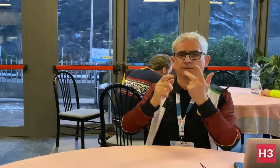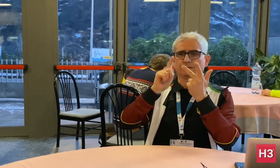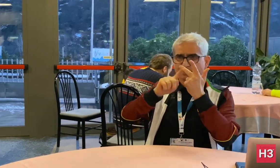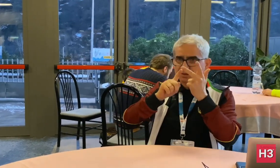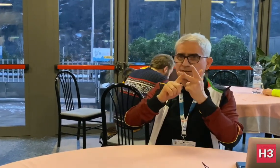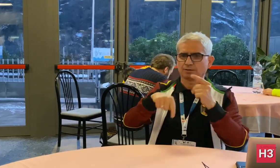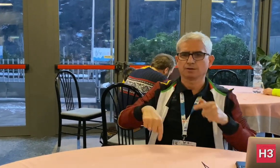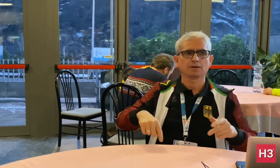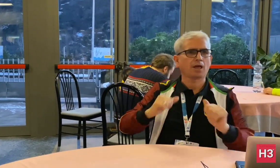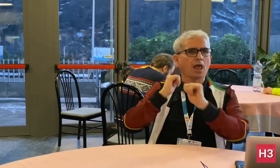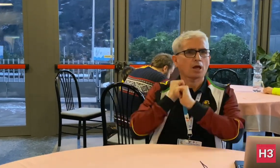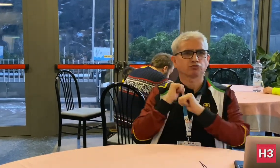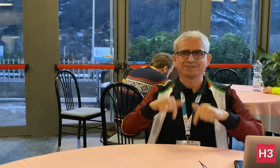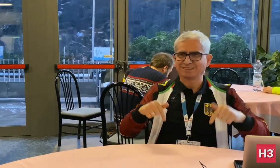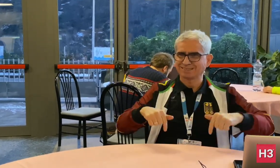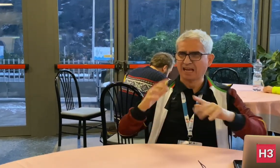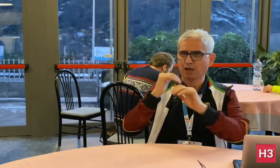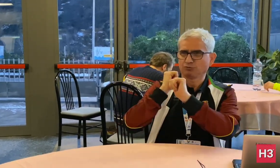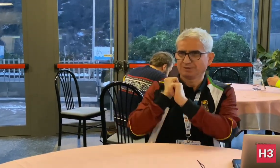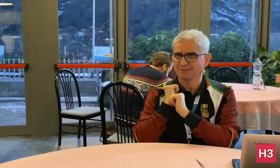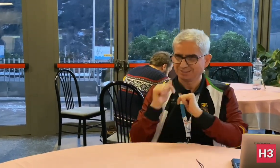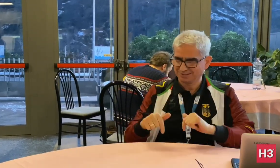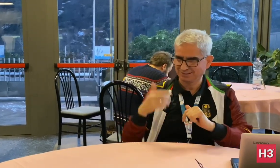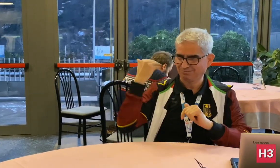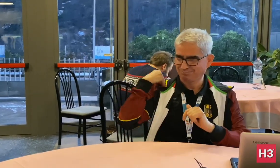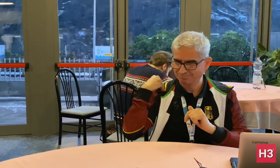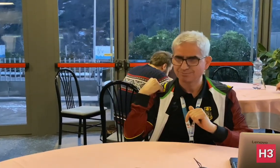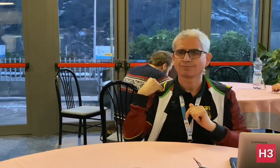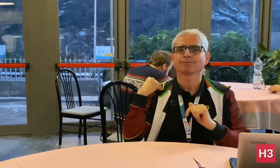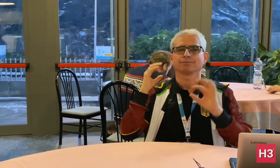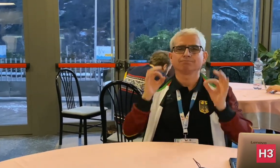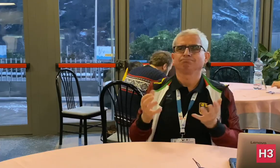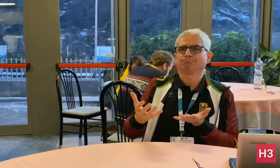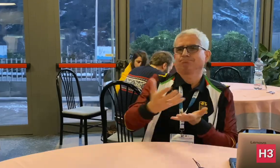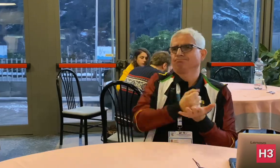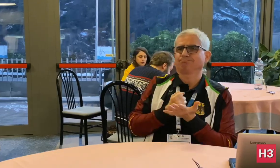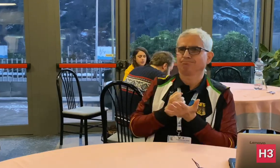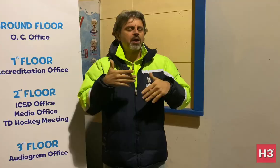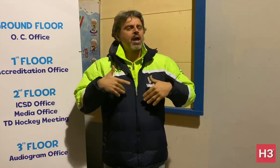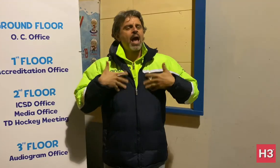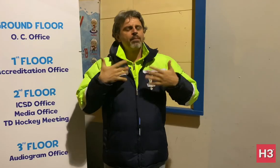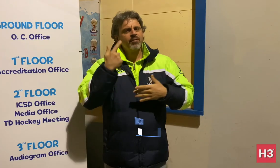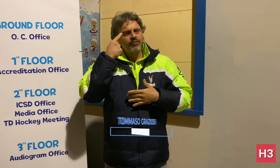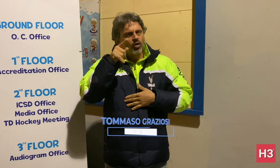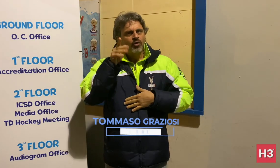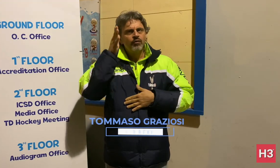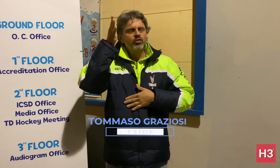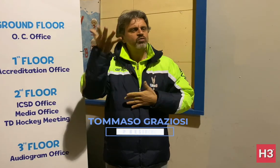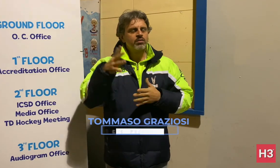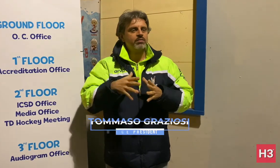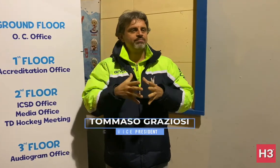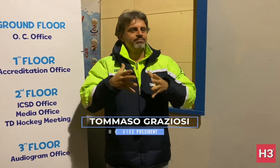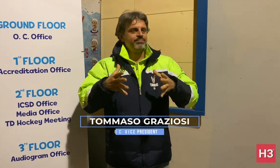for ICSD and for the Organising Committee. [Tommaso]: It's good for the future of Deaf sports. It'll